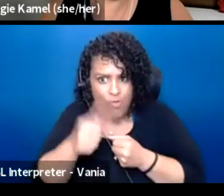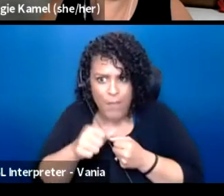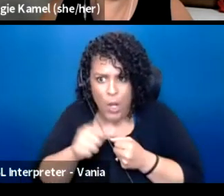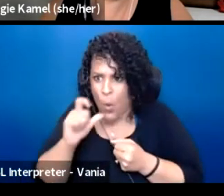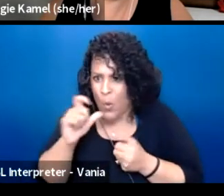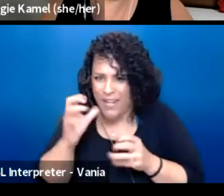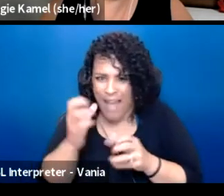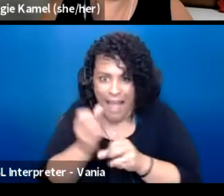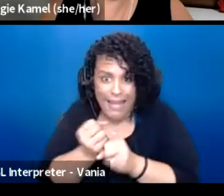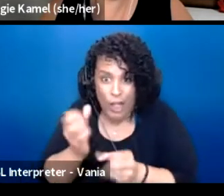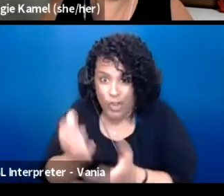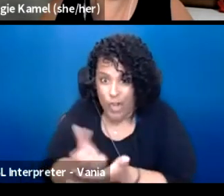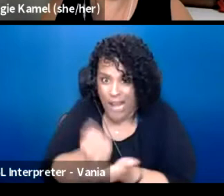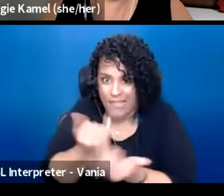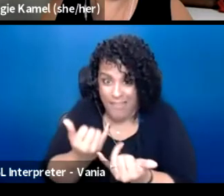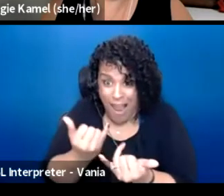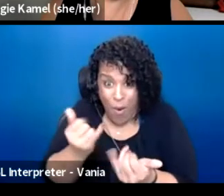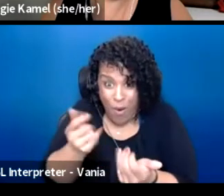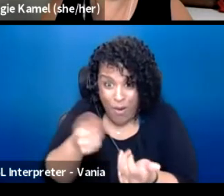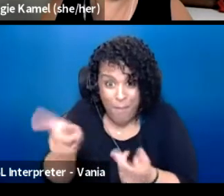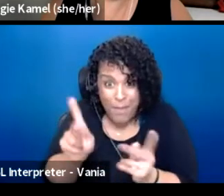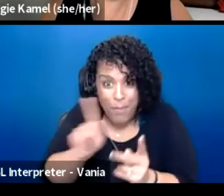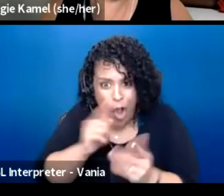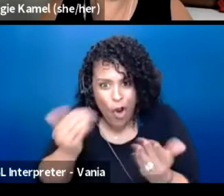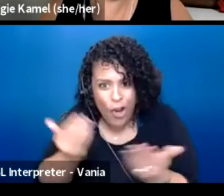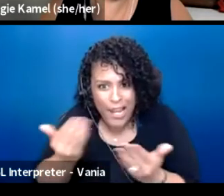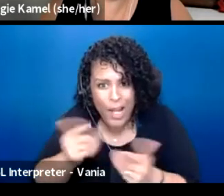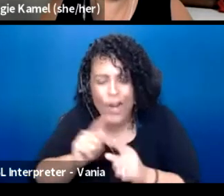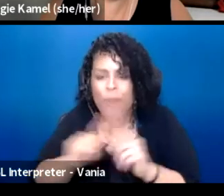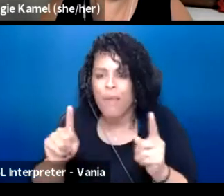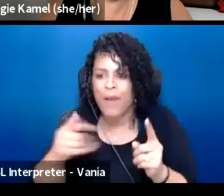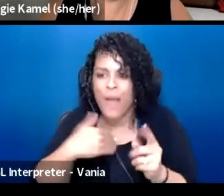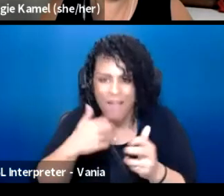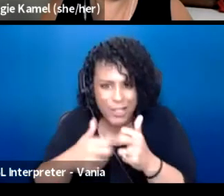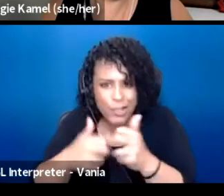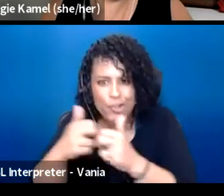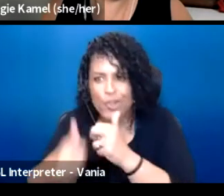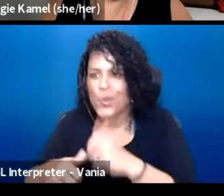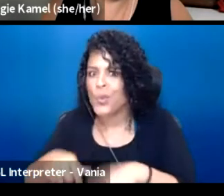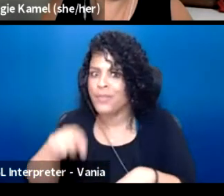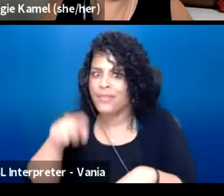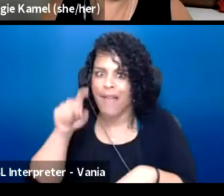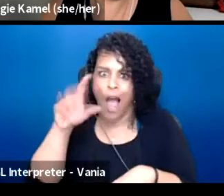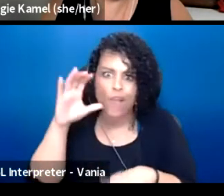'cause they are here. And while there are some issues that we have that are 100 plus years old